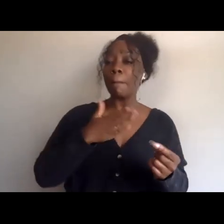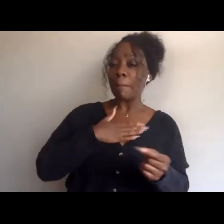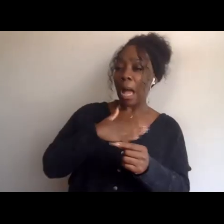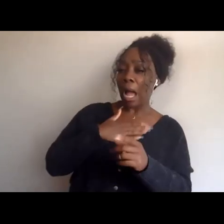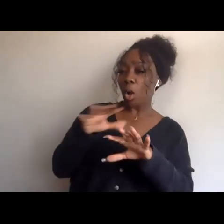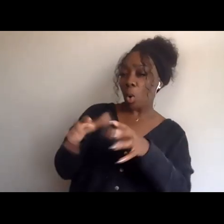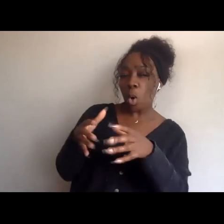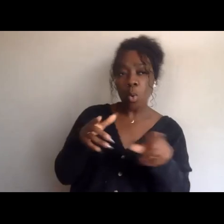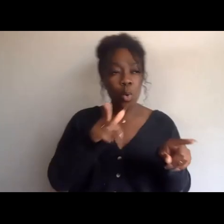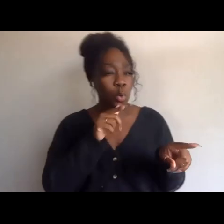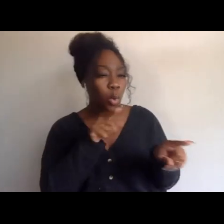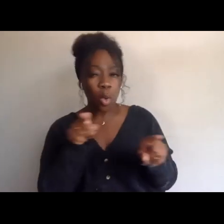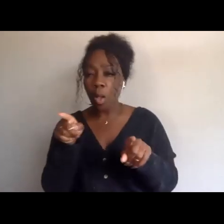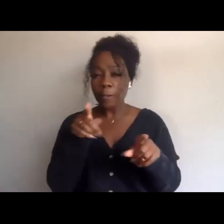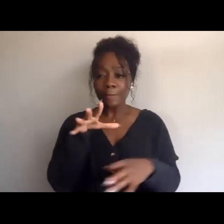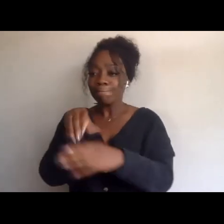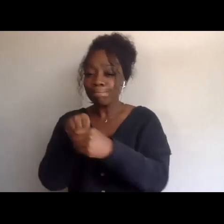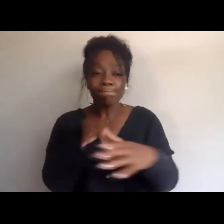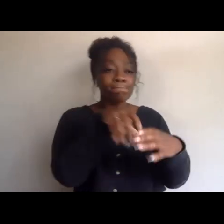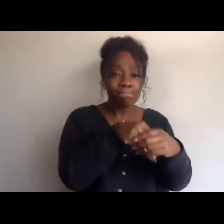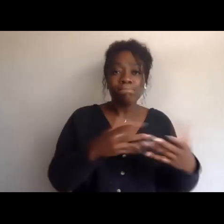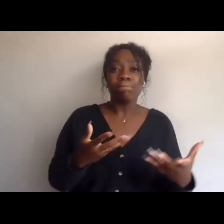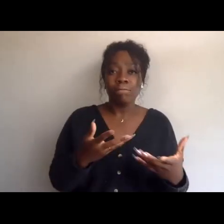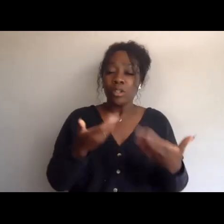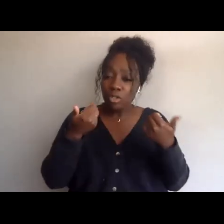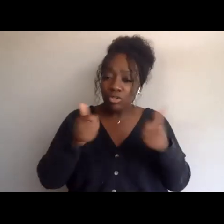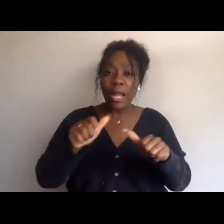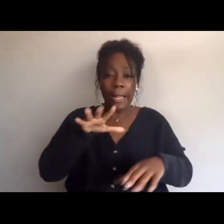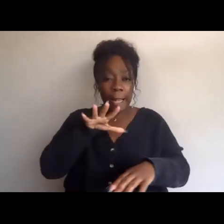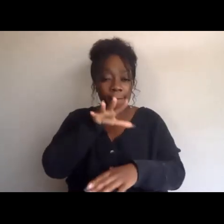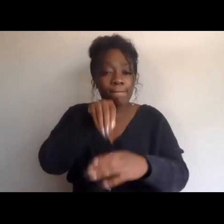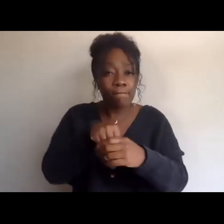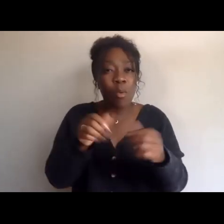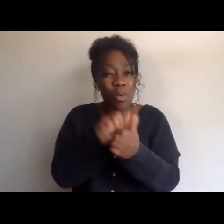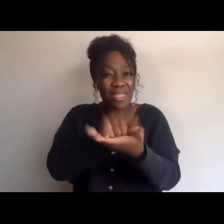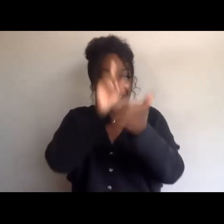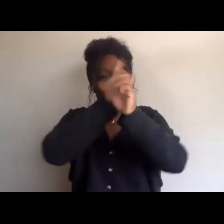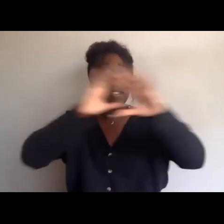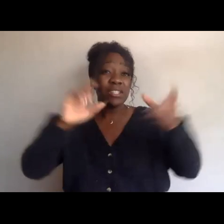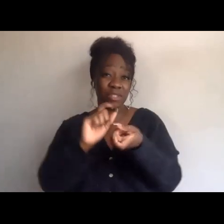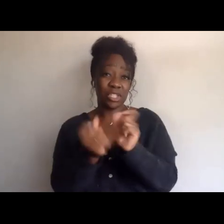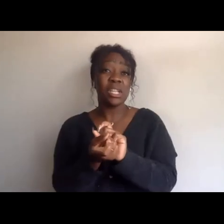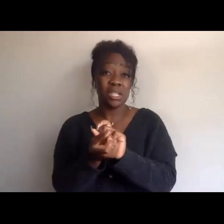and really usher in these visions for change, so again, you have a homework assignment for next week.